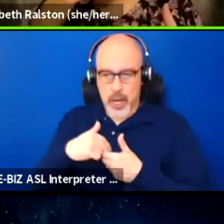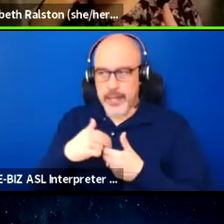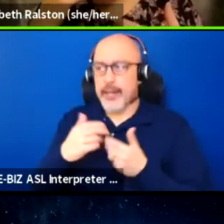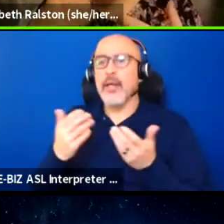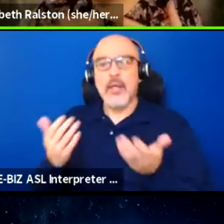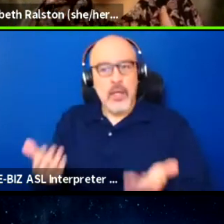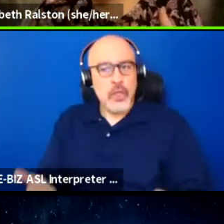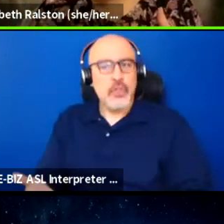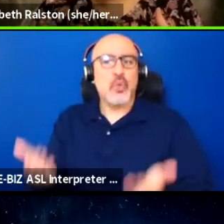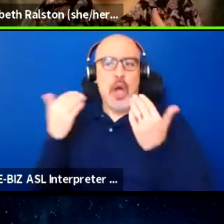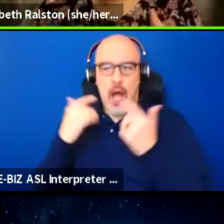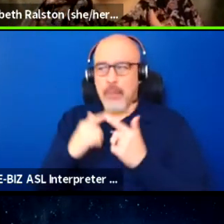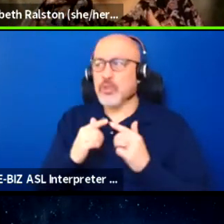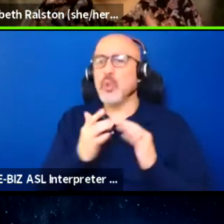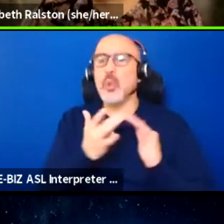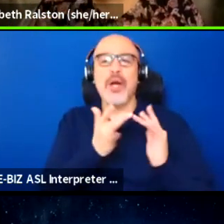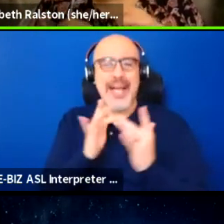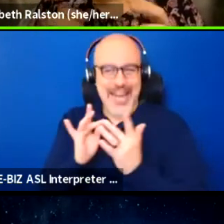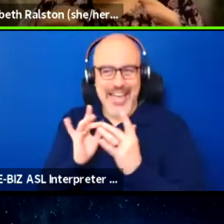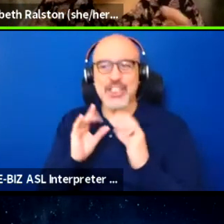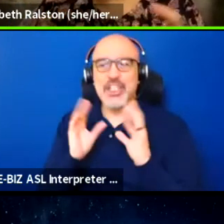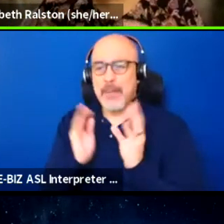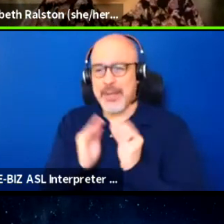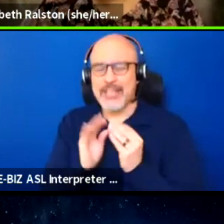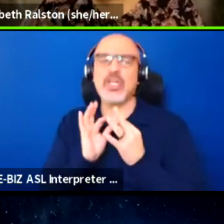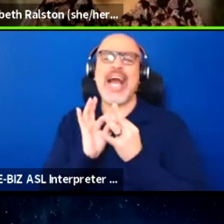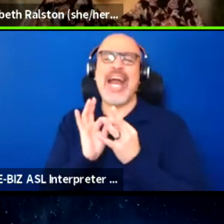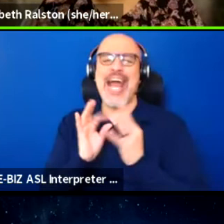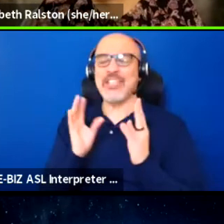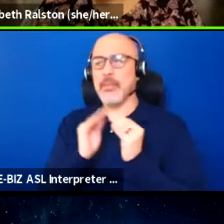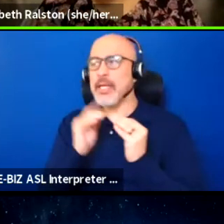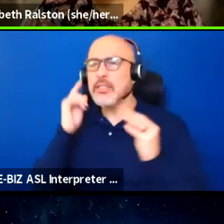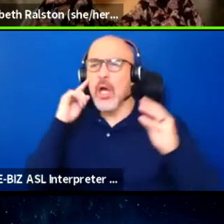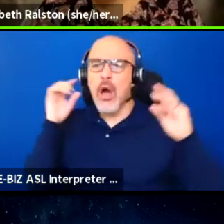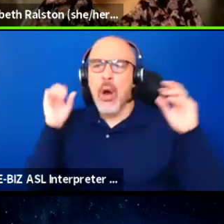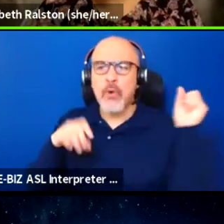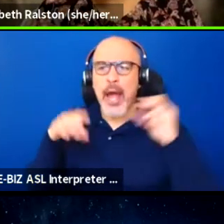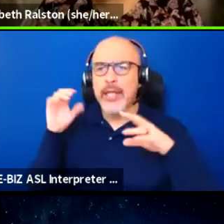connection meetings and brainstorm with their counterparts